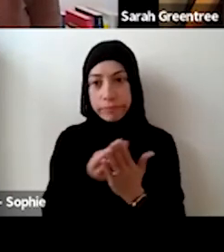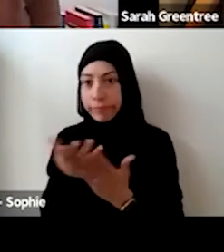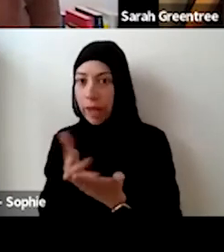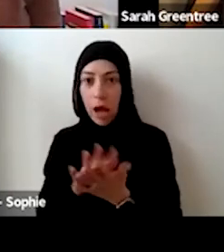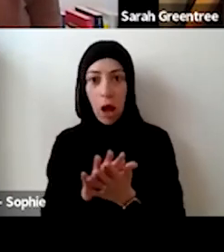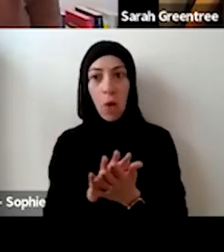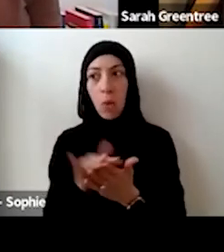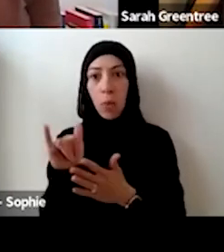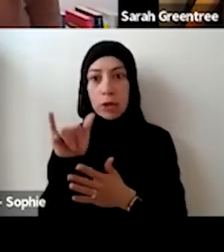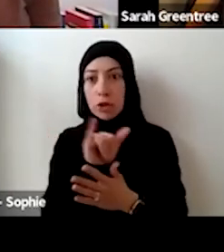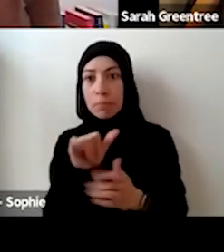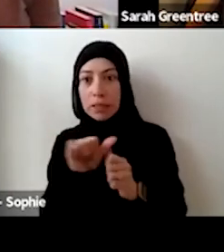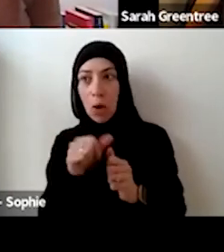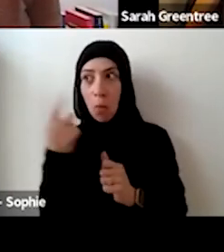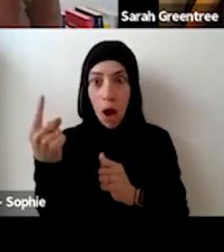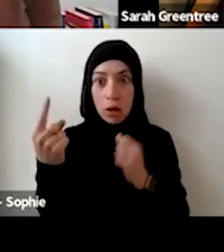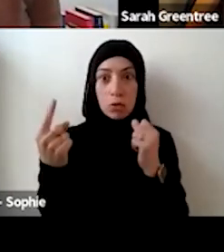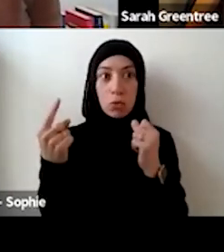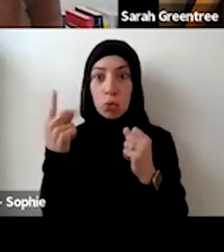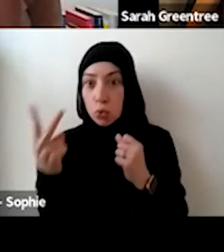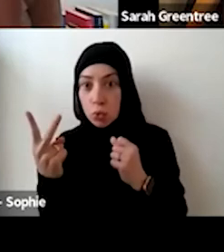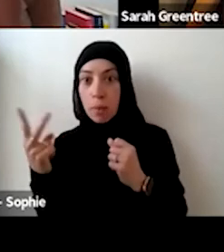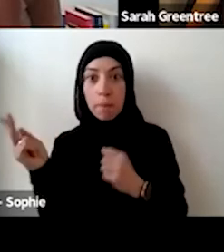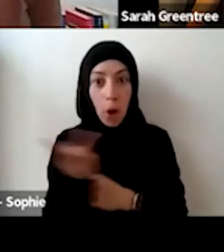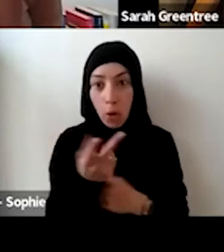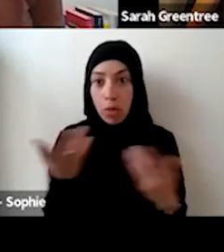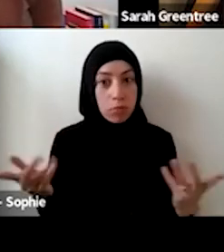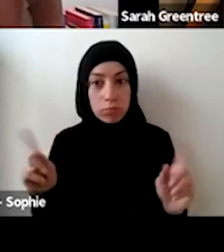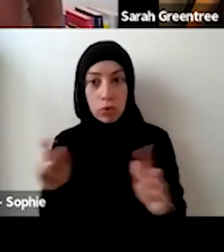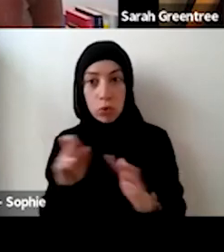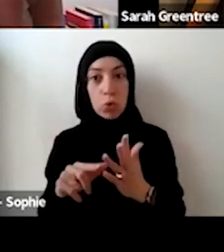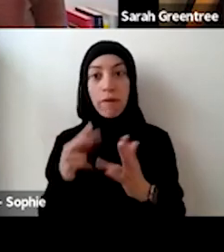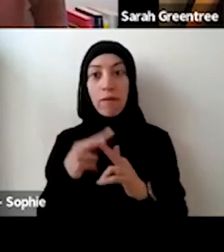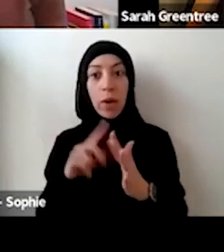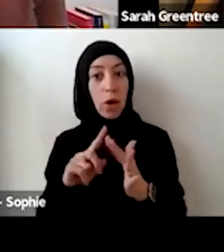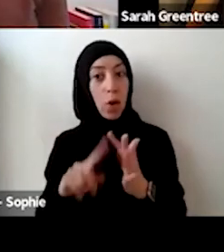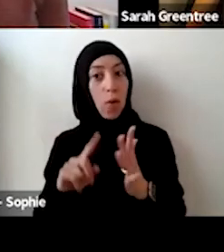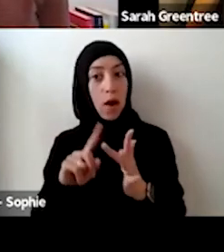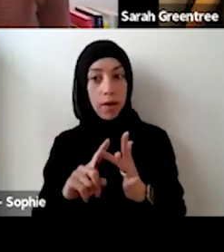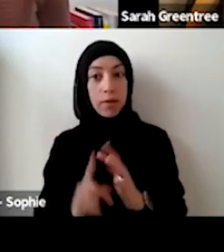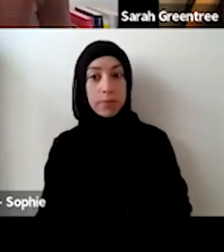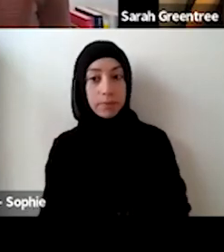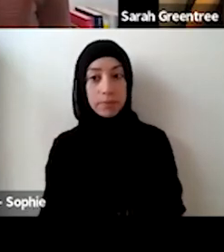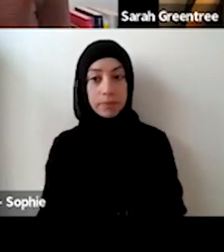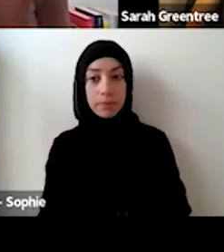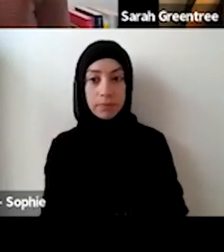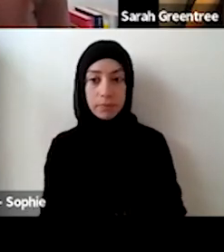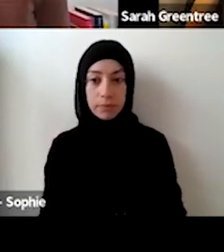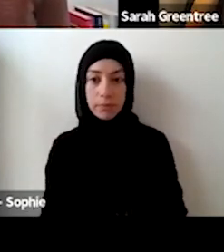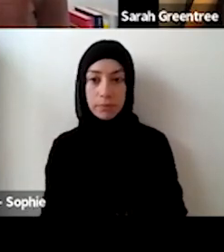areas. To get an understanding of whether that's the right thing to do, or whether that's competitive taking that approach within the expression of interest. Can I also add, we've done a best to refresh the definitions of the website. So, if you're looking